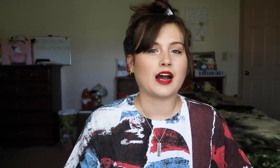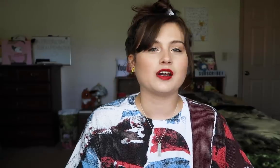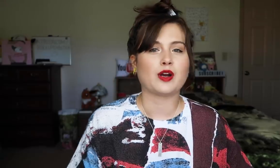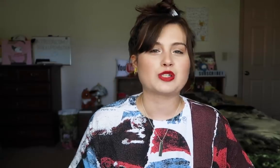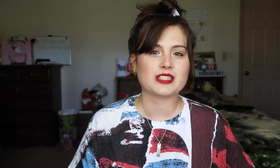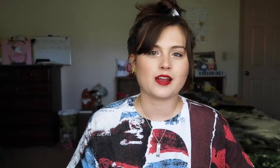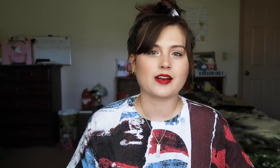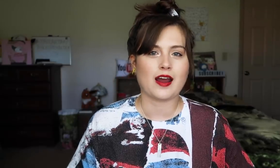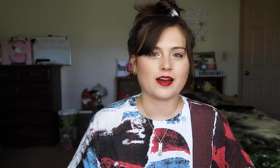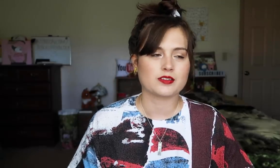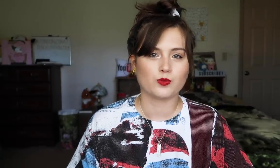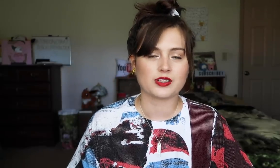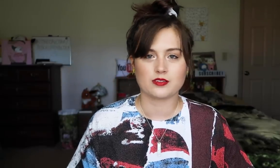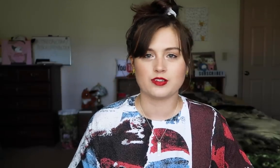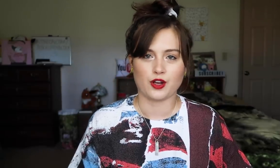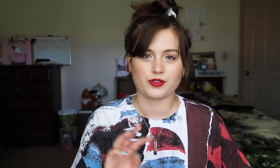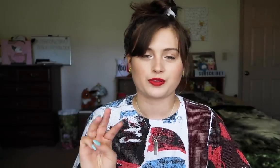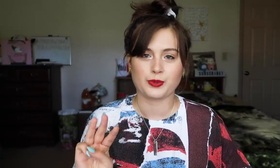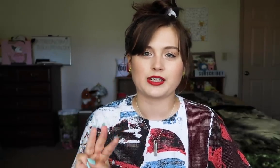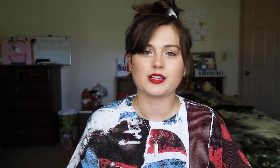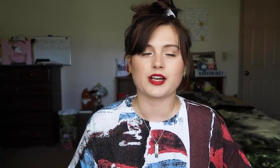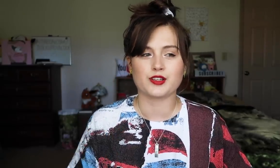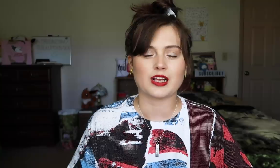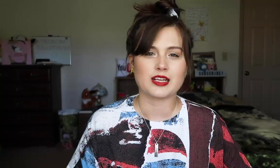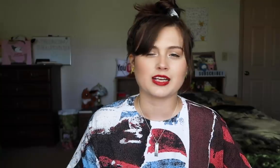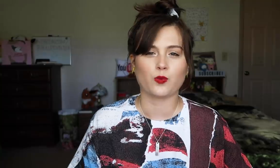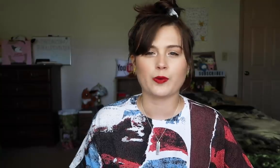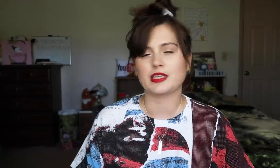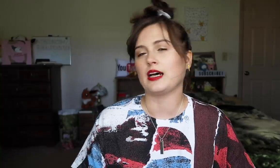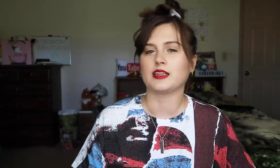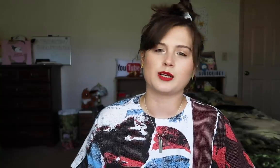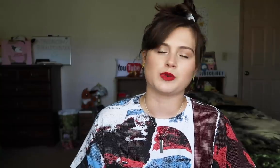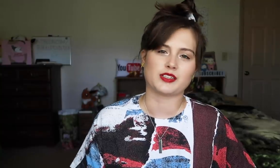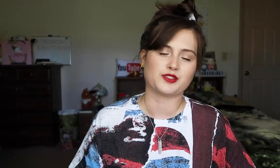Now, if I'm just saying ask with the three letters, I can get away with it, I think, because